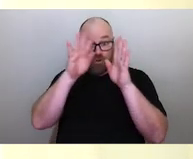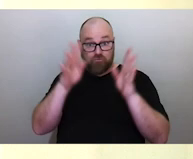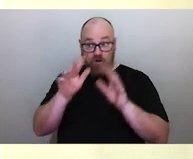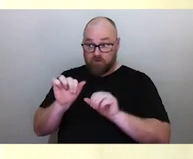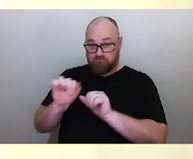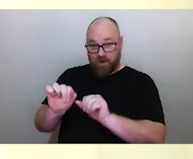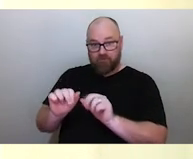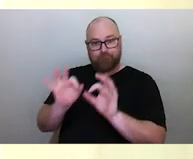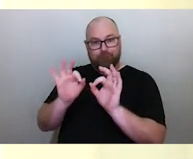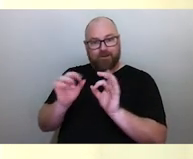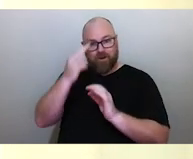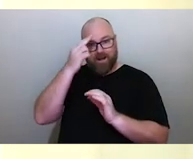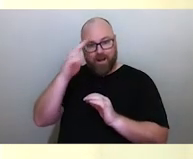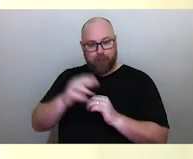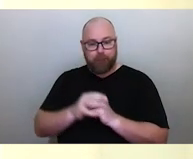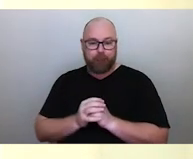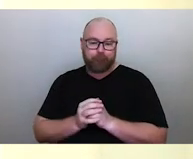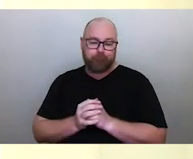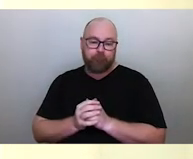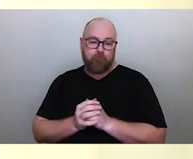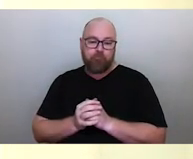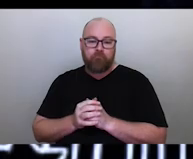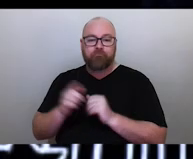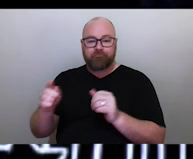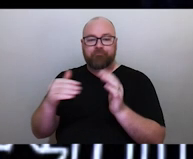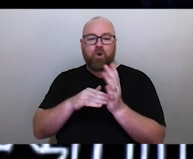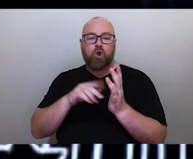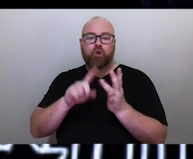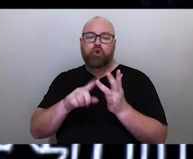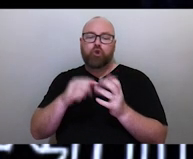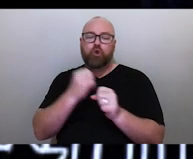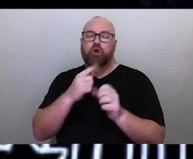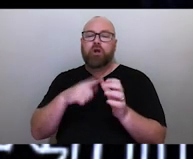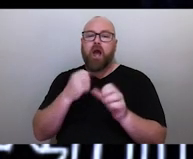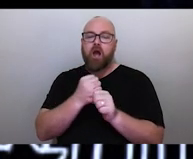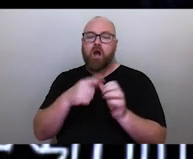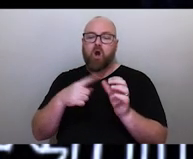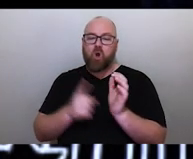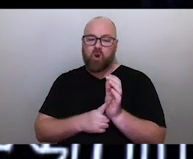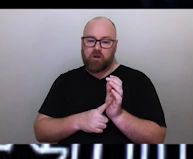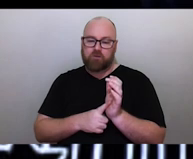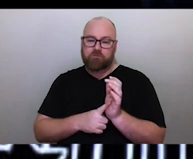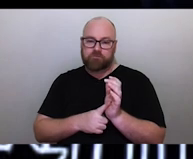who was trained as an astronomer. They're called Zoogagal Mobye. This literally translates